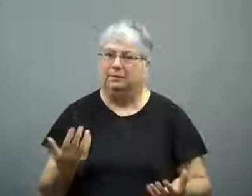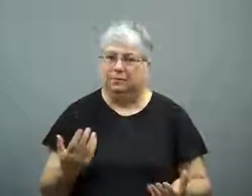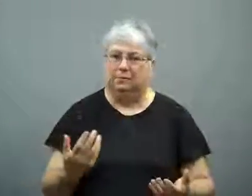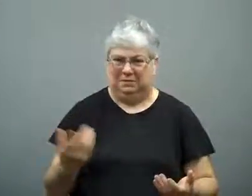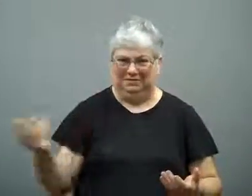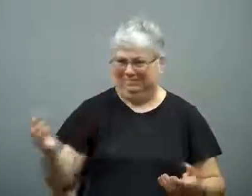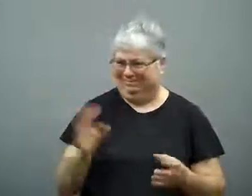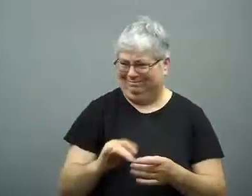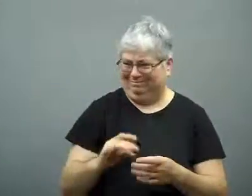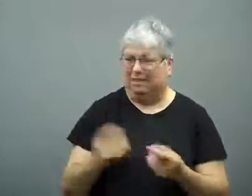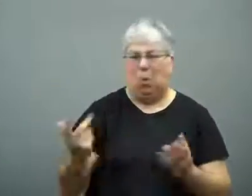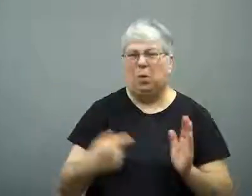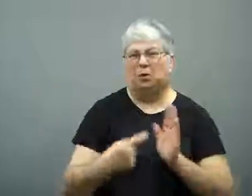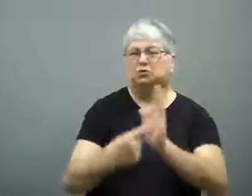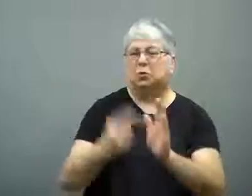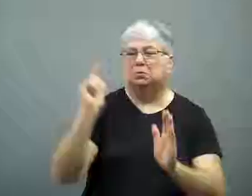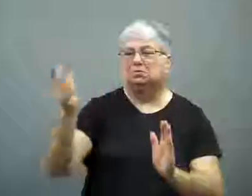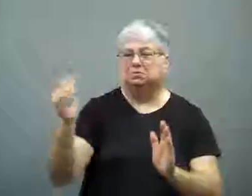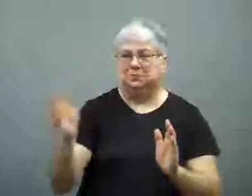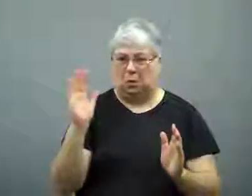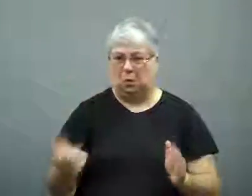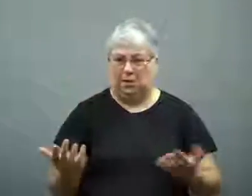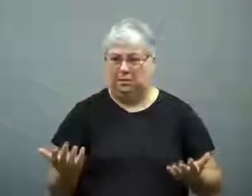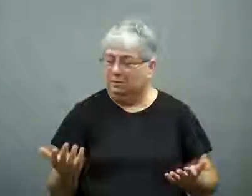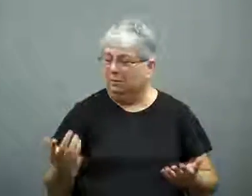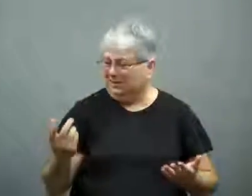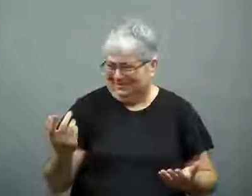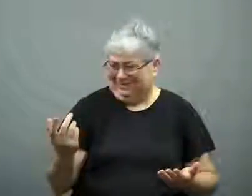He said he would provide them later.